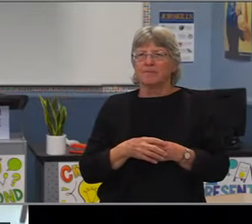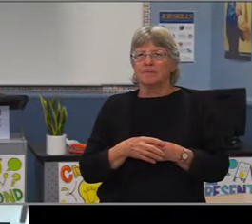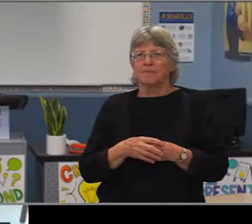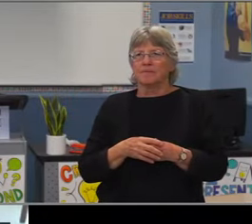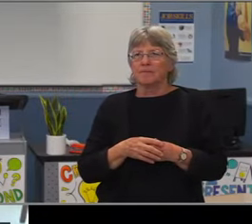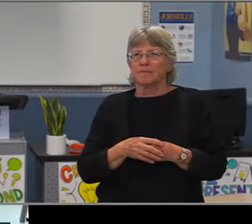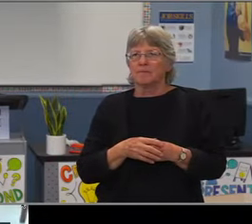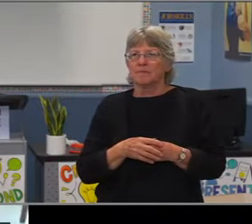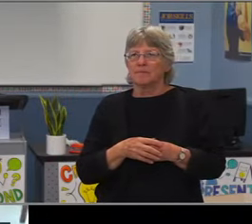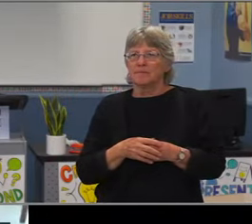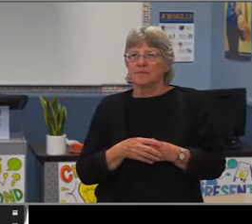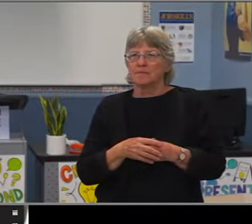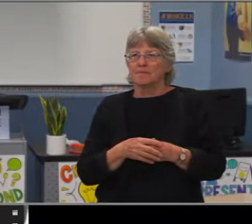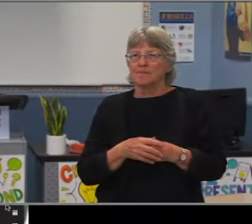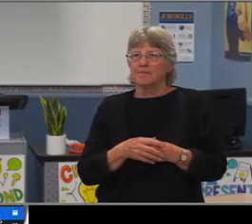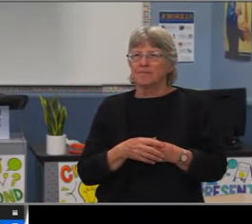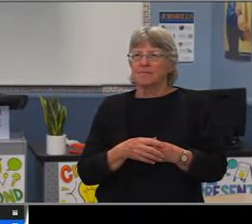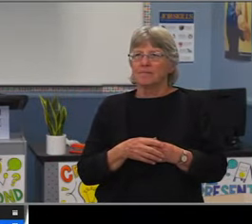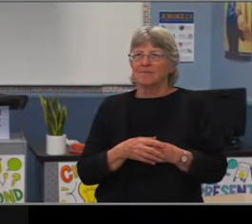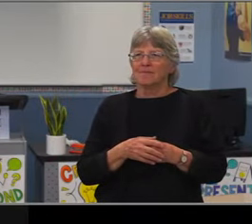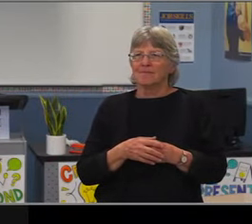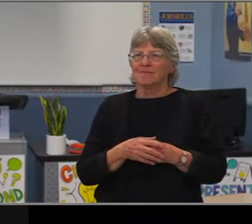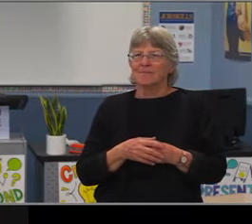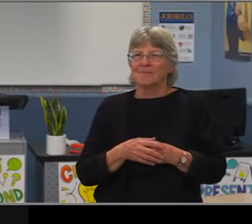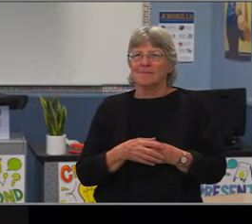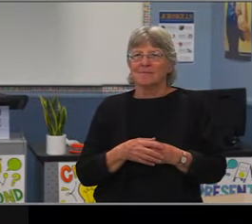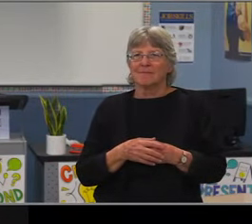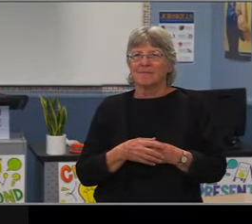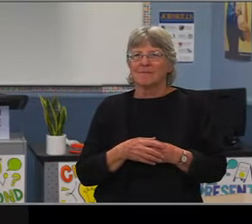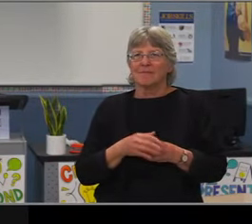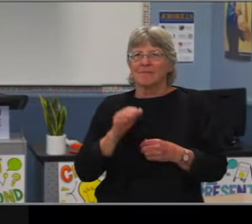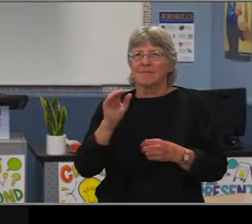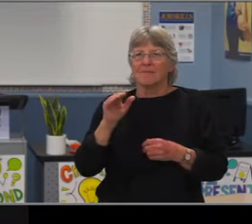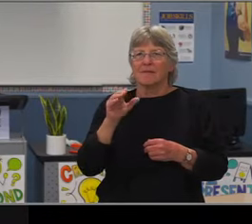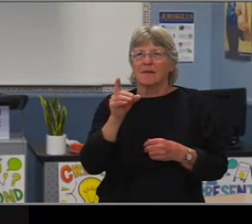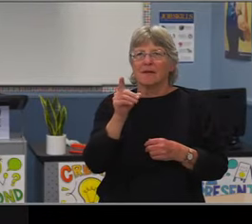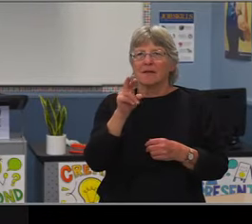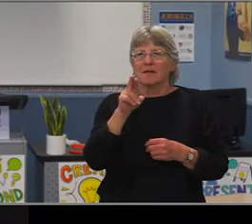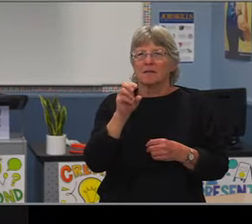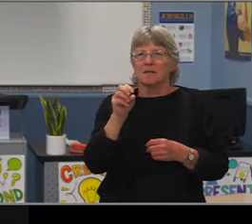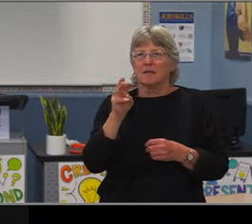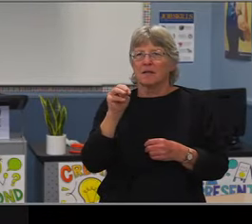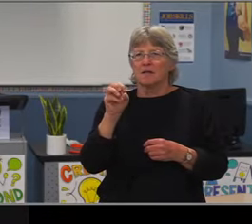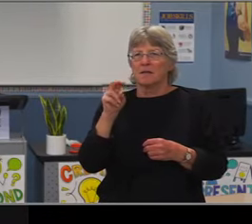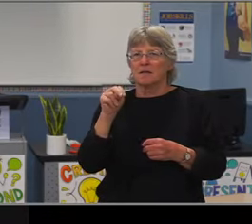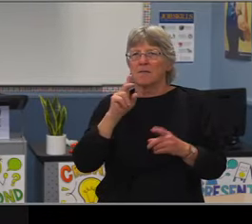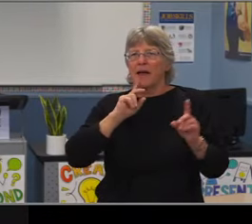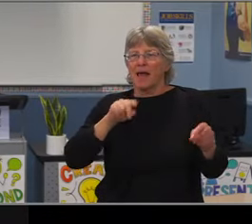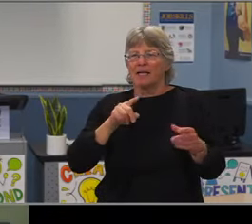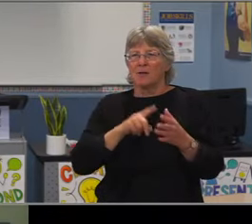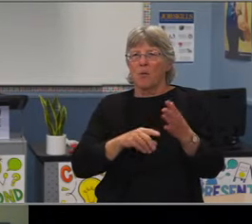after an analysis of K-8 schools program model with some guiding questions in mind and then some analysis